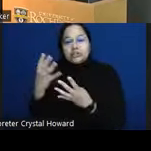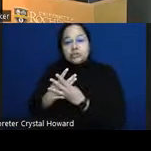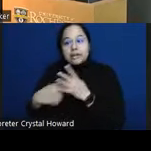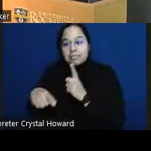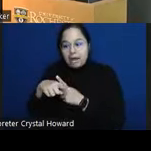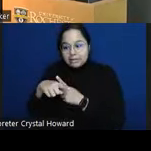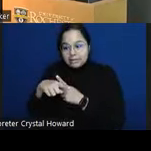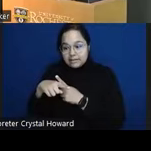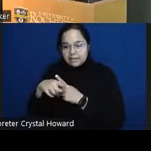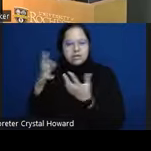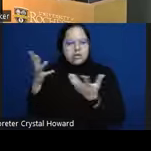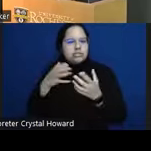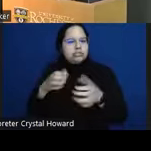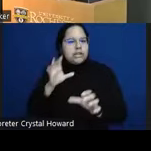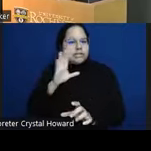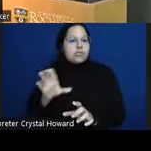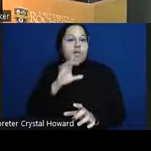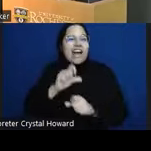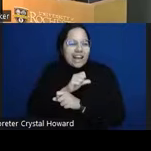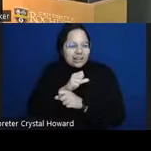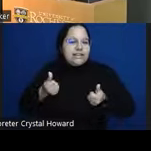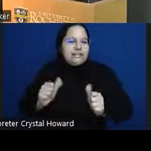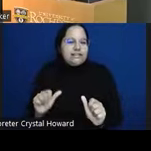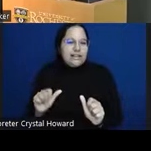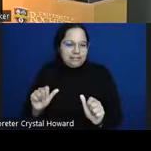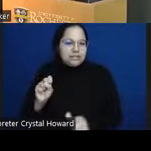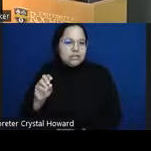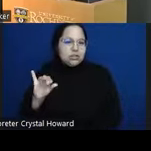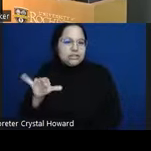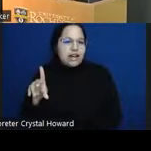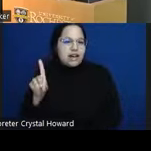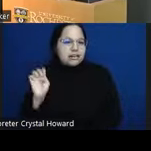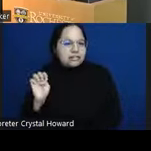is what determines whether or not you send them home or refer them to inpatient these are this is